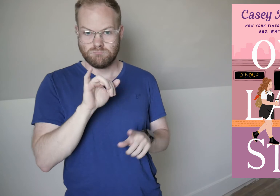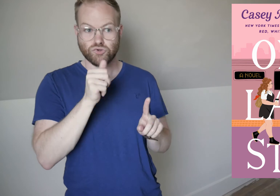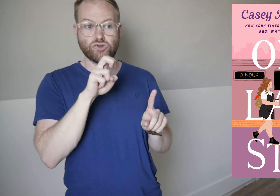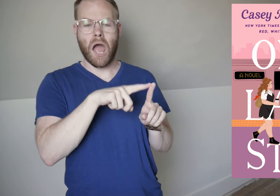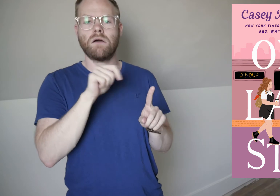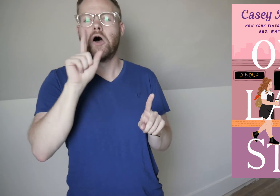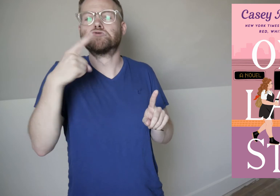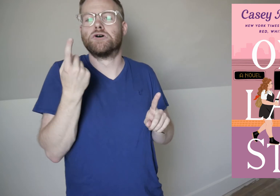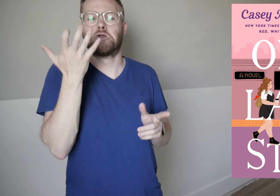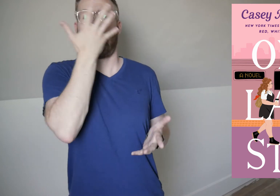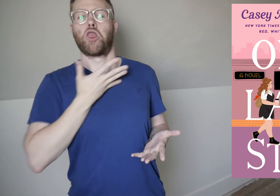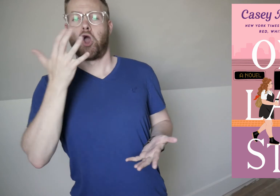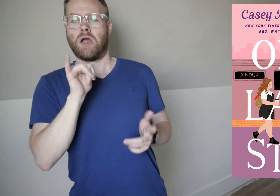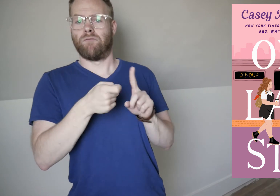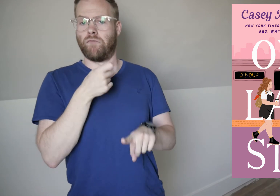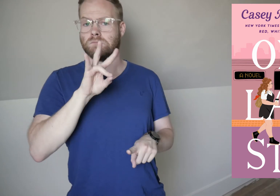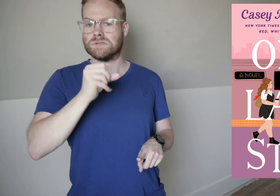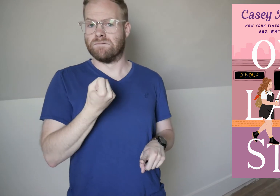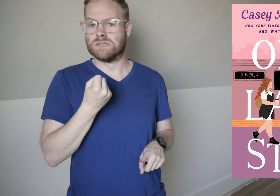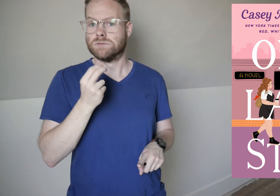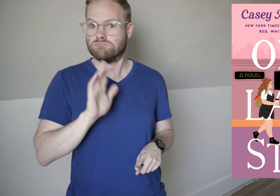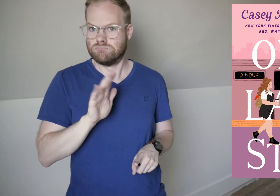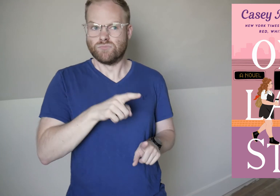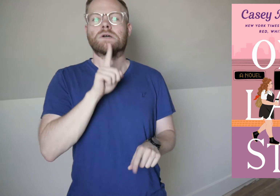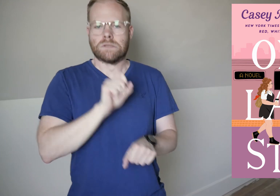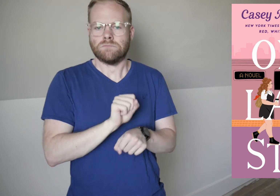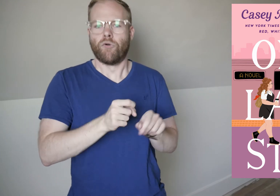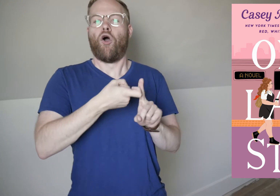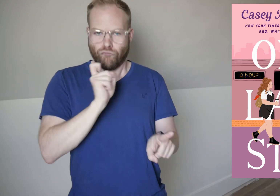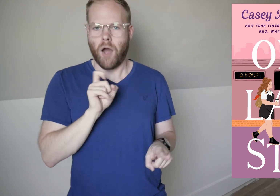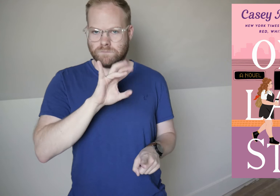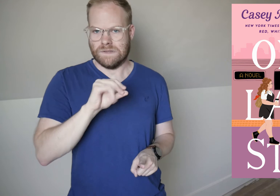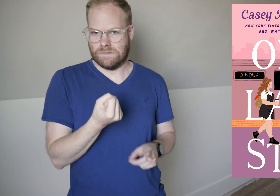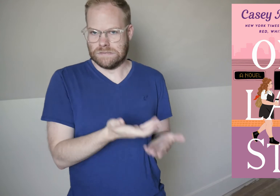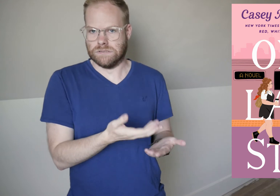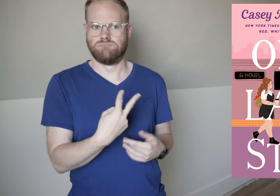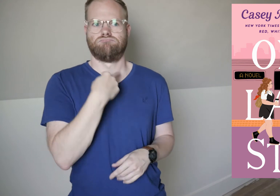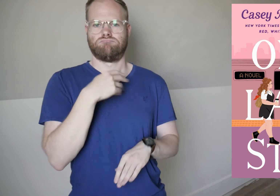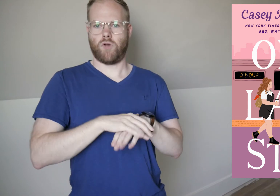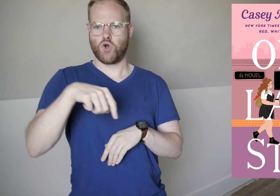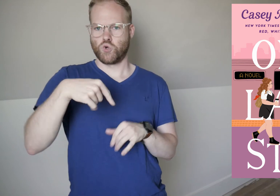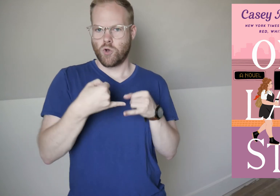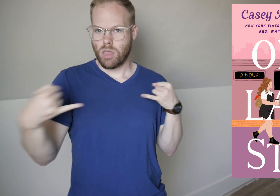Jane doesn’t just look like someone from the 1970s, she *is* someone from the 70s, trapped on the Q line.